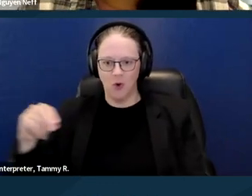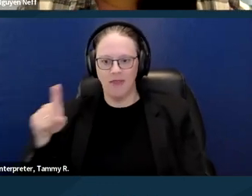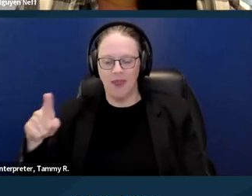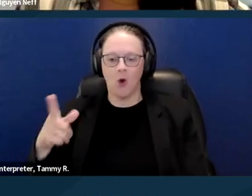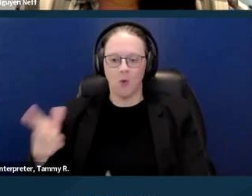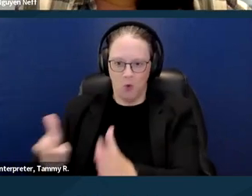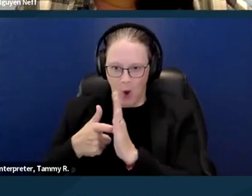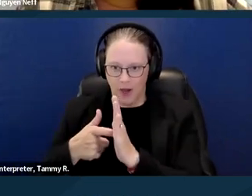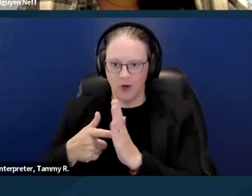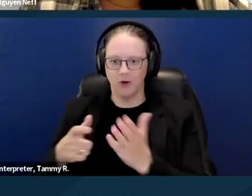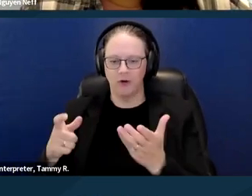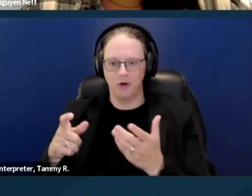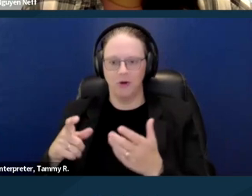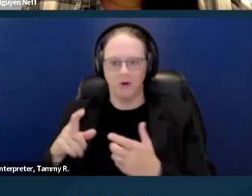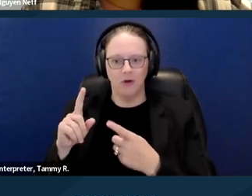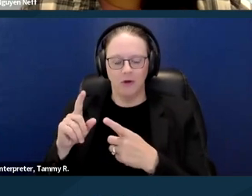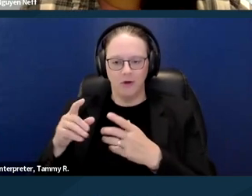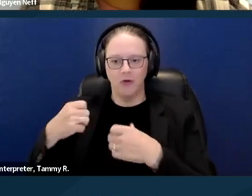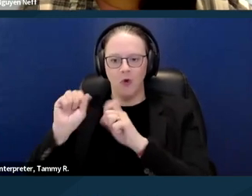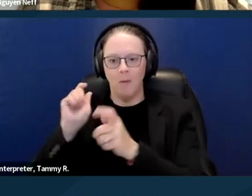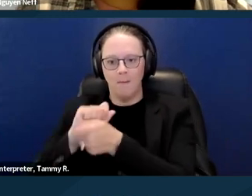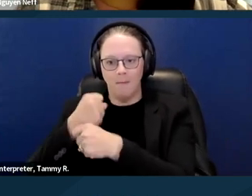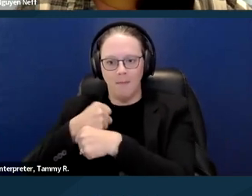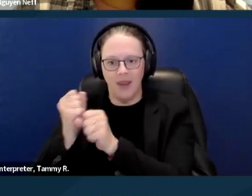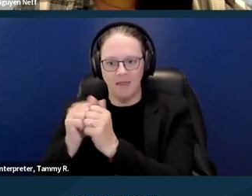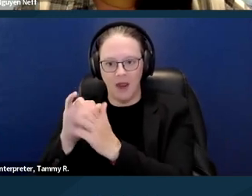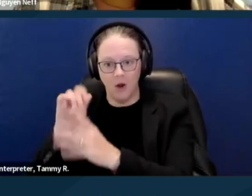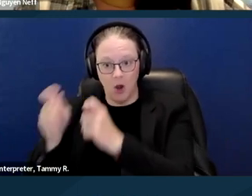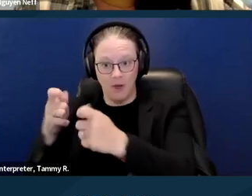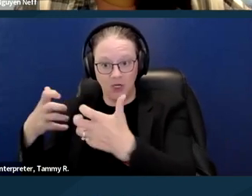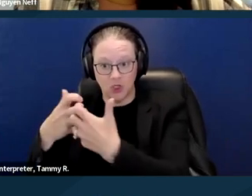They shall make the accommodation if it is necessary.